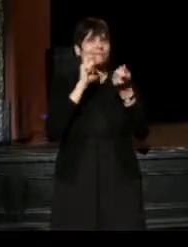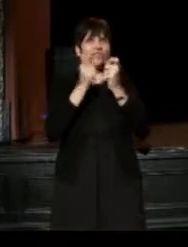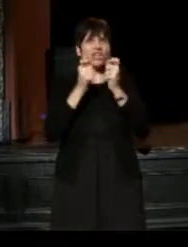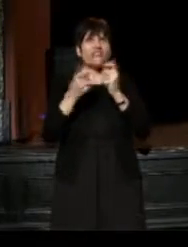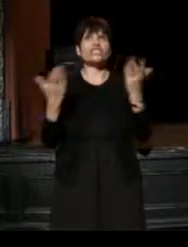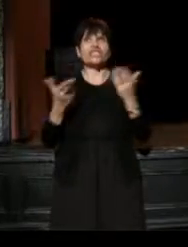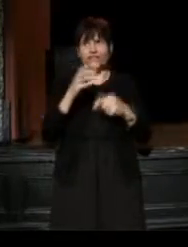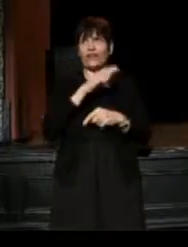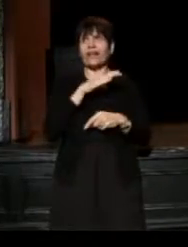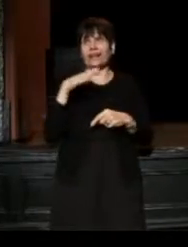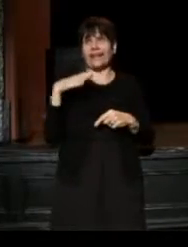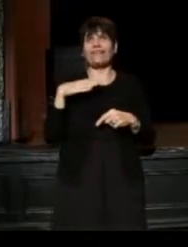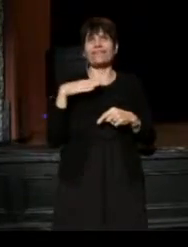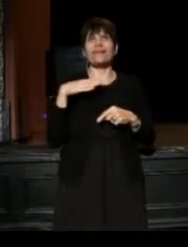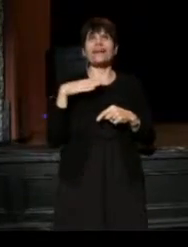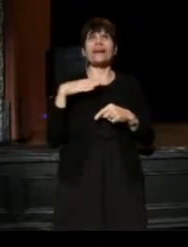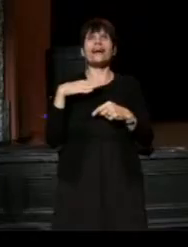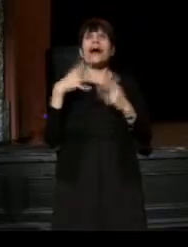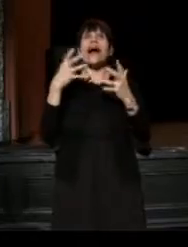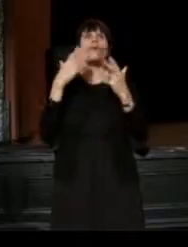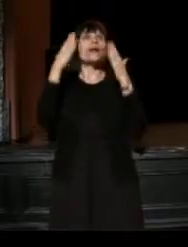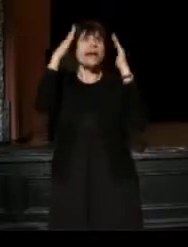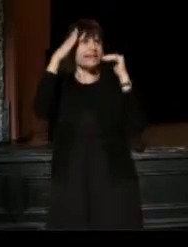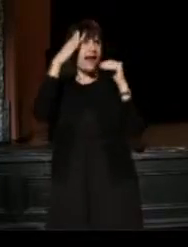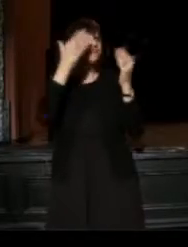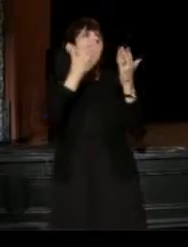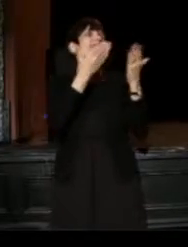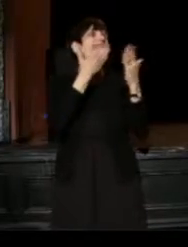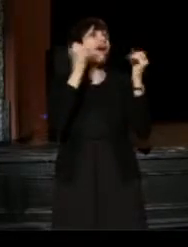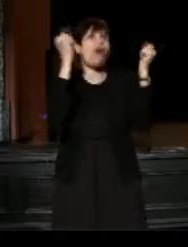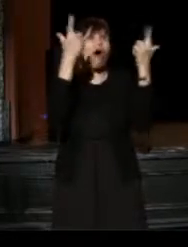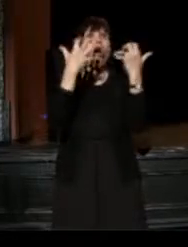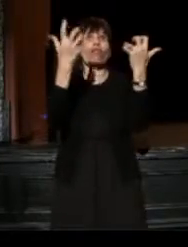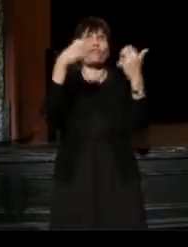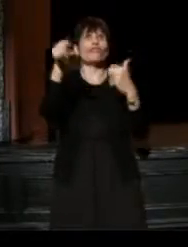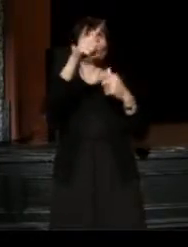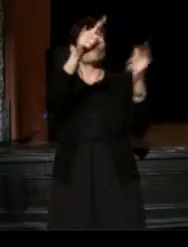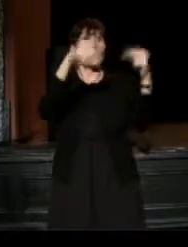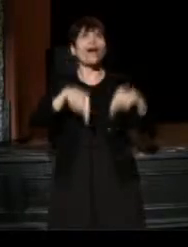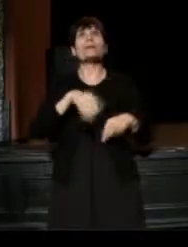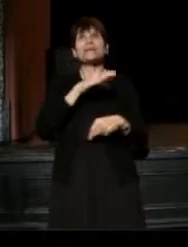And I just want to acknowledge and thank all of you for coming to Cleveland